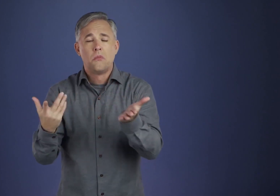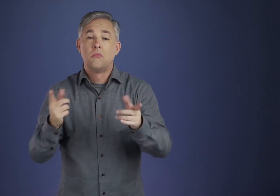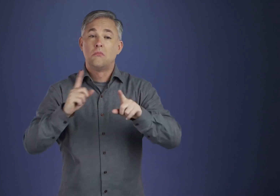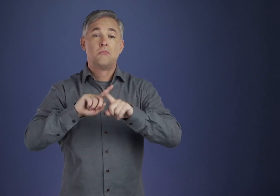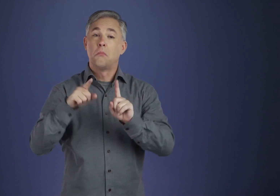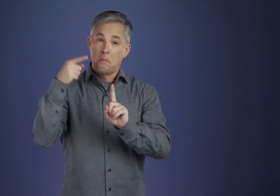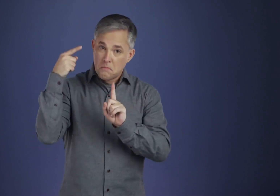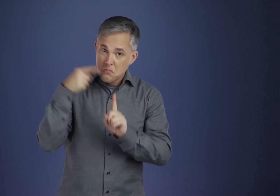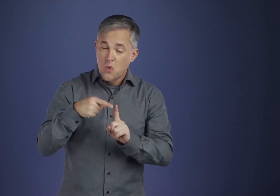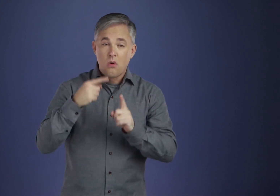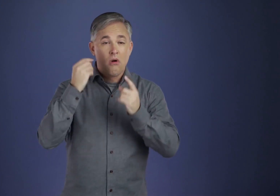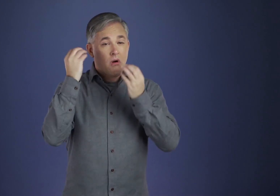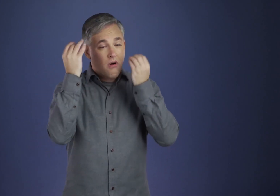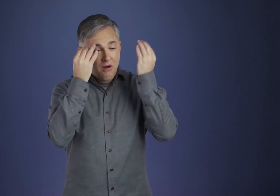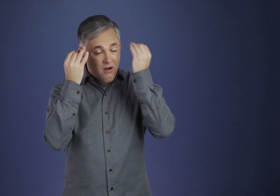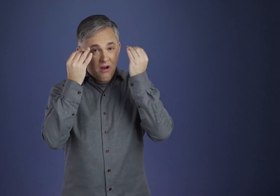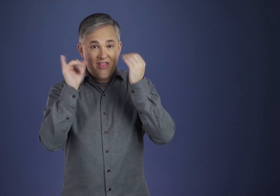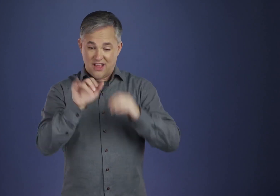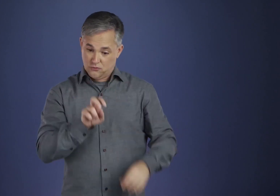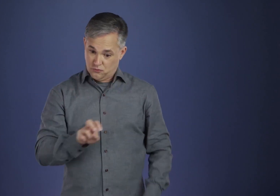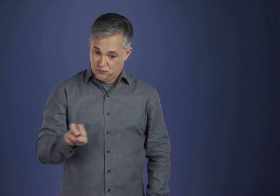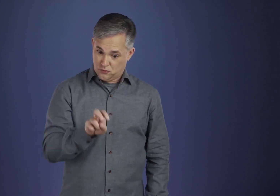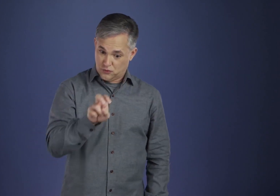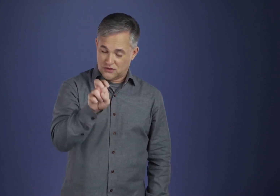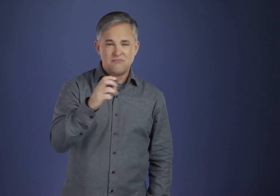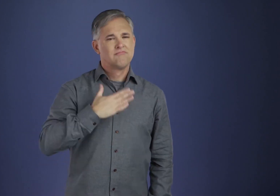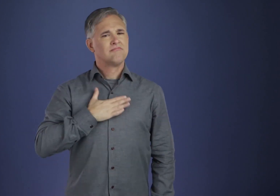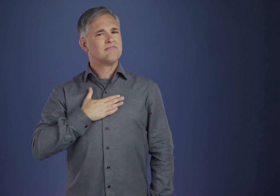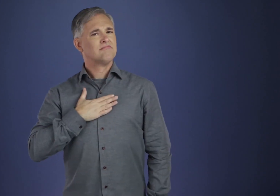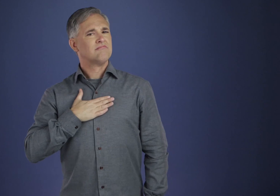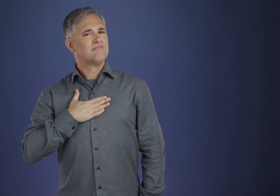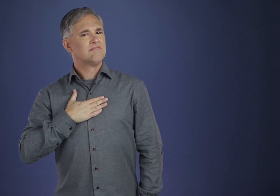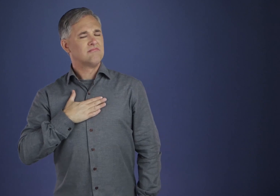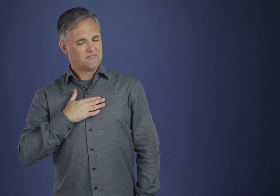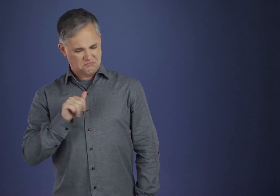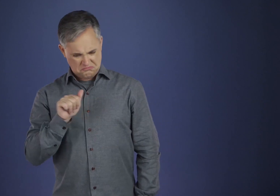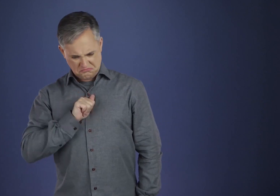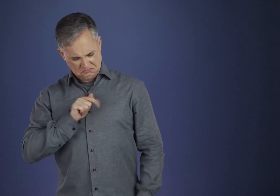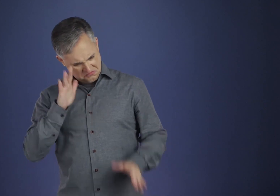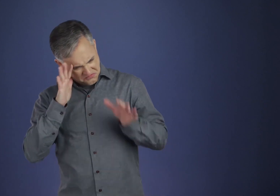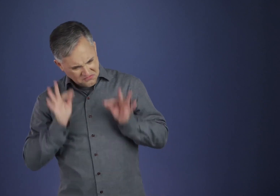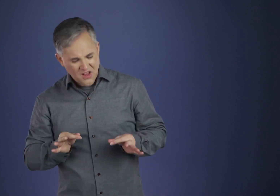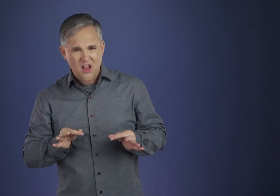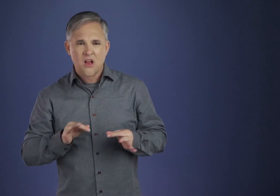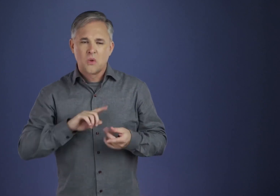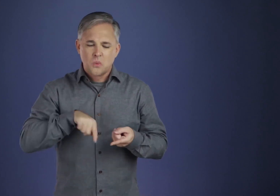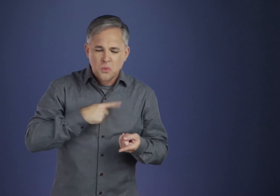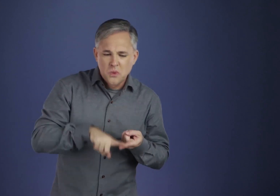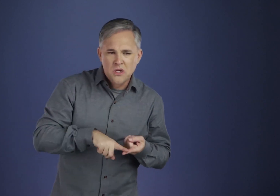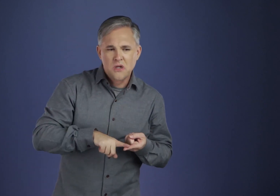something which each one of us works out in his own way. But its object is always the same: